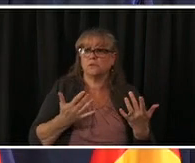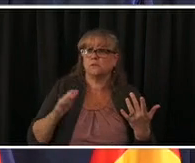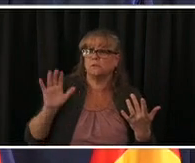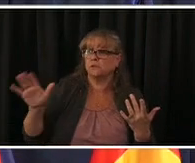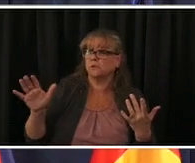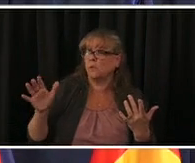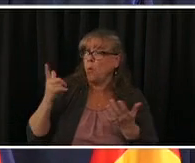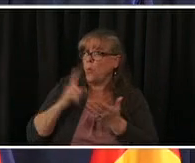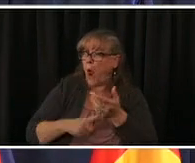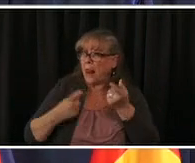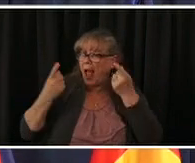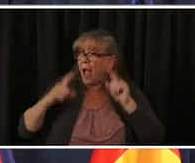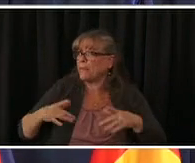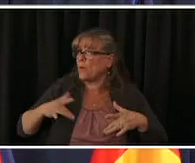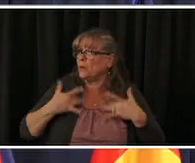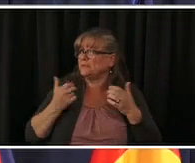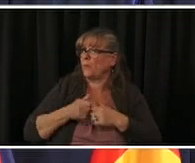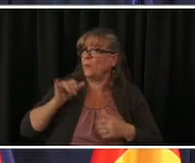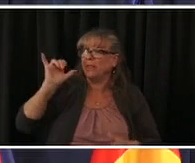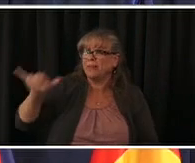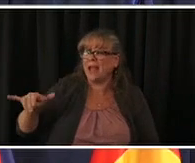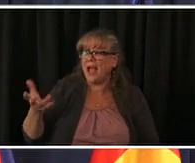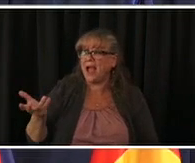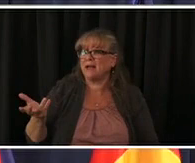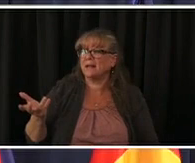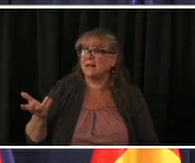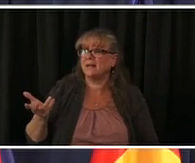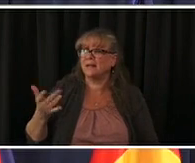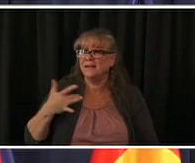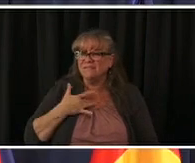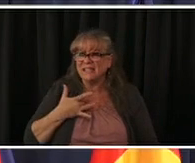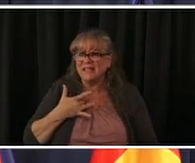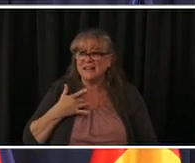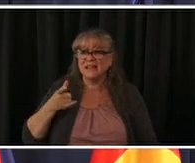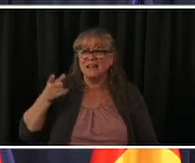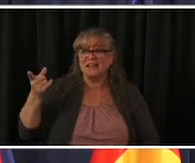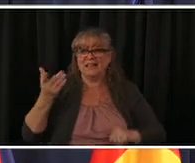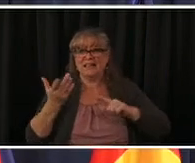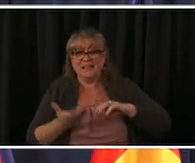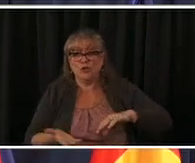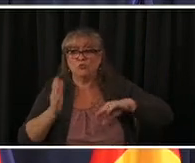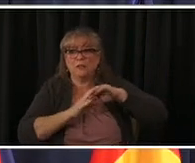and why you have confidence that the scale up will be smooth after an issue like that you'll